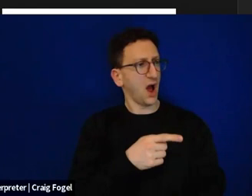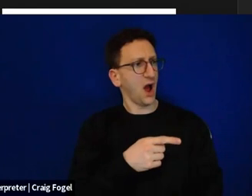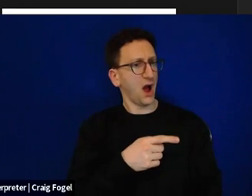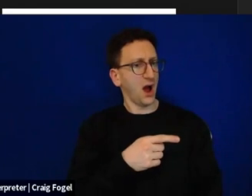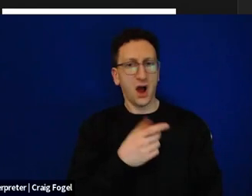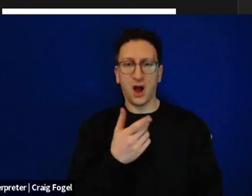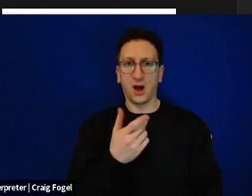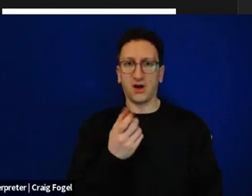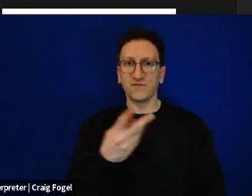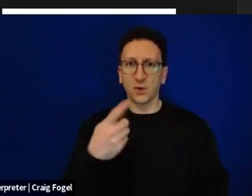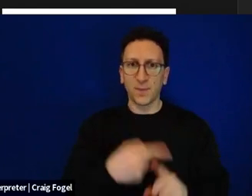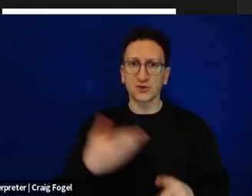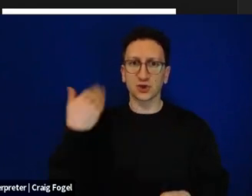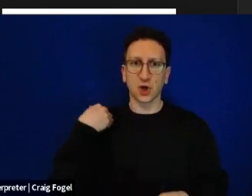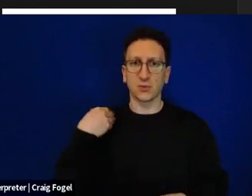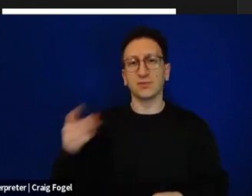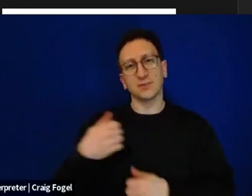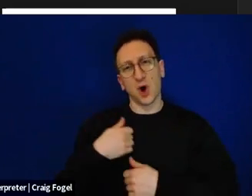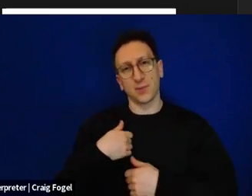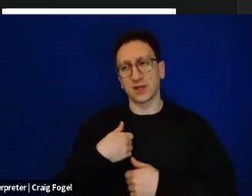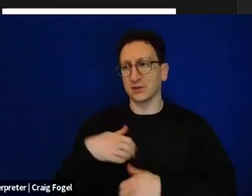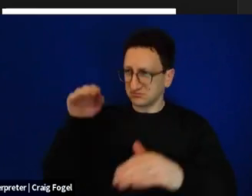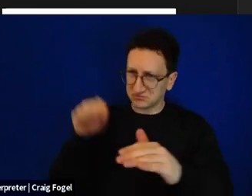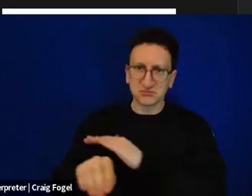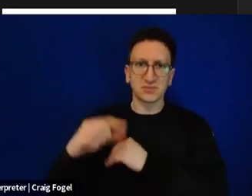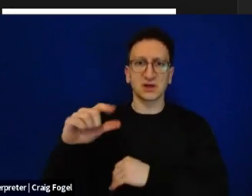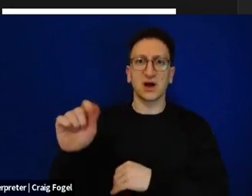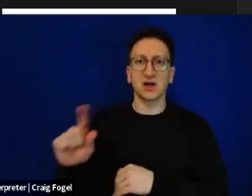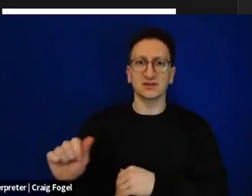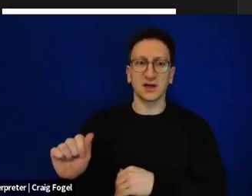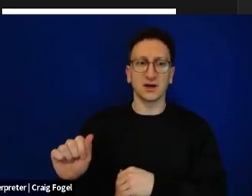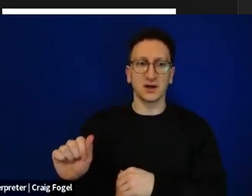few months ago, he was serving in the reserves. Our tank went right through this path with this